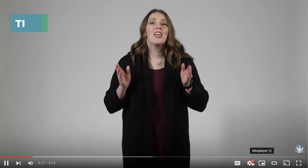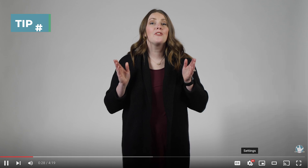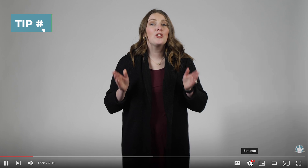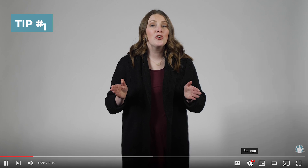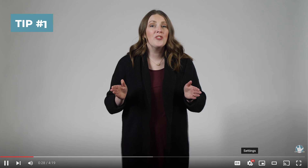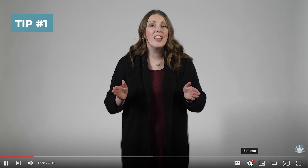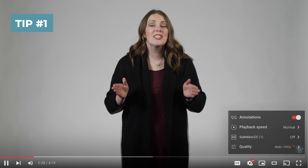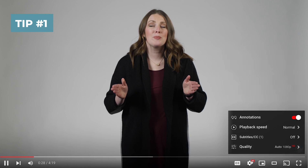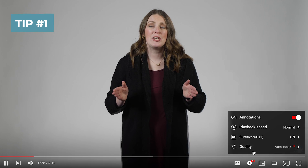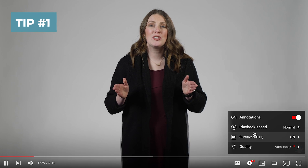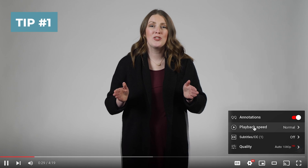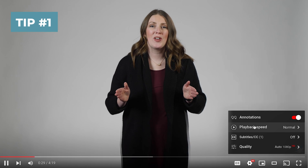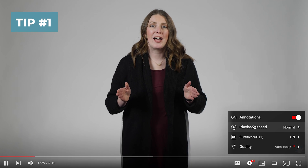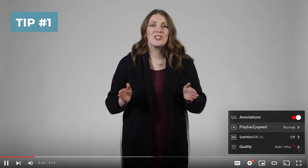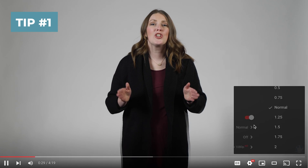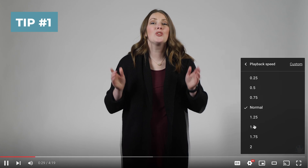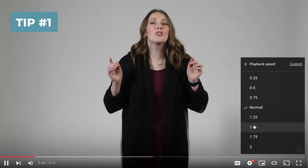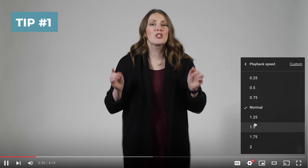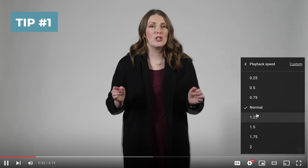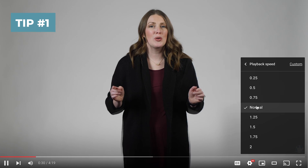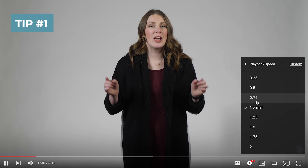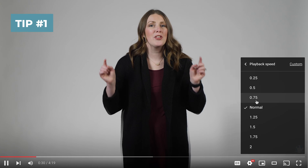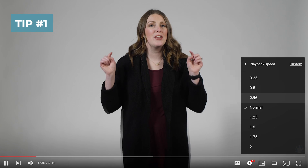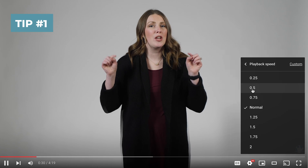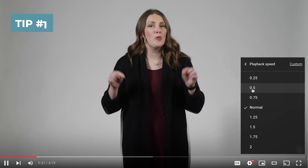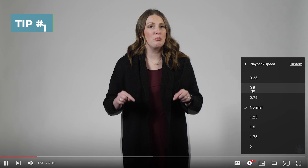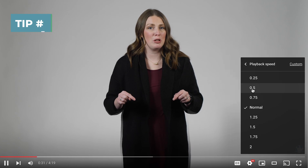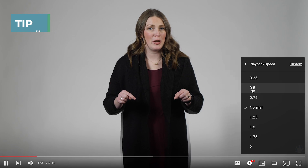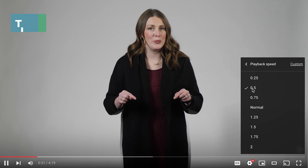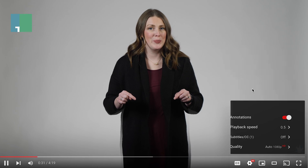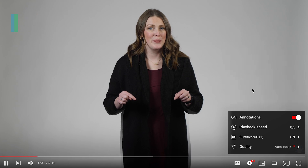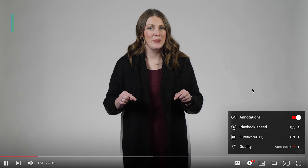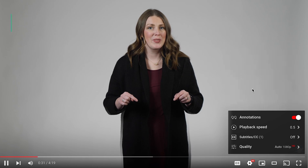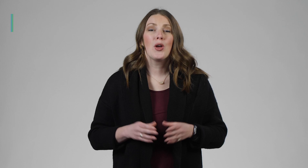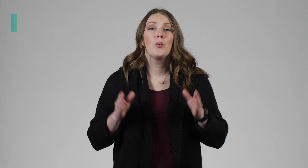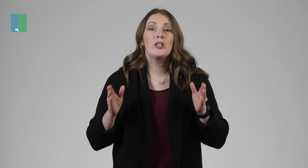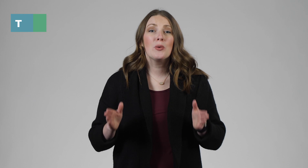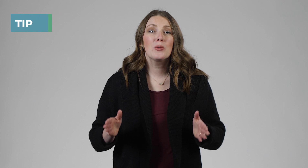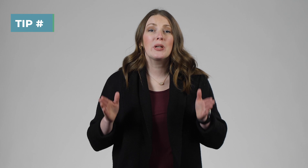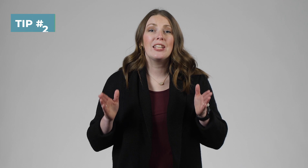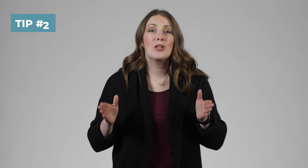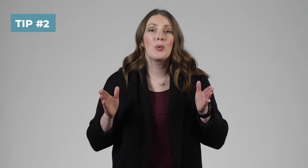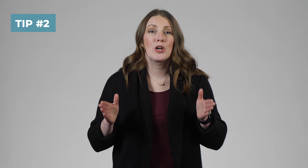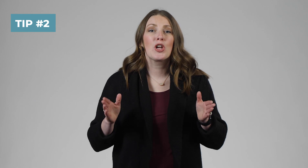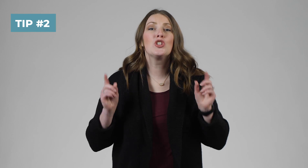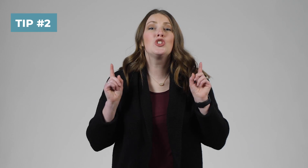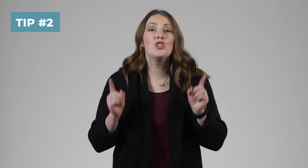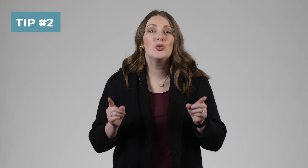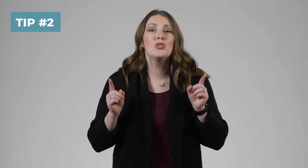If you find the speed too fast, you can slow down the video below. When you are reading the word, do